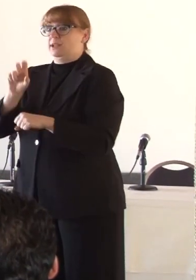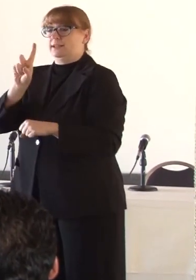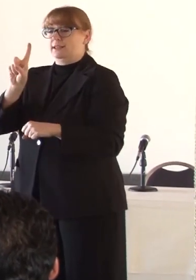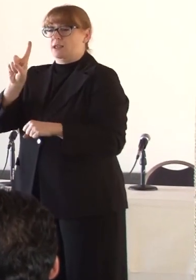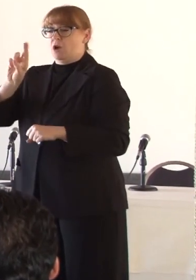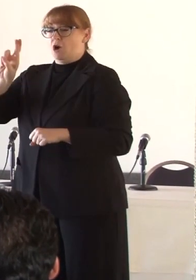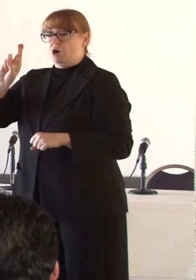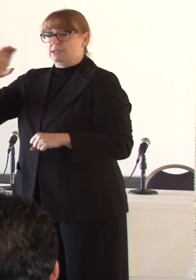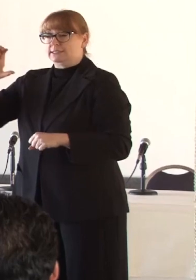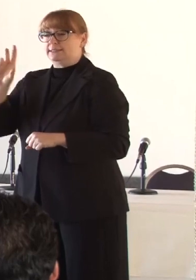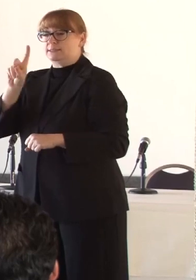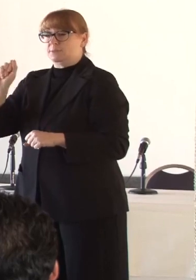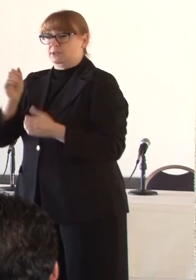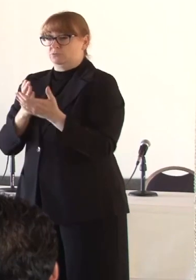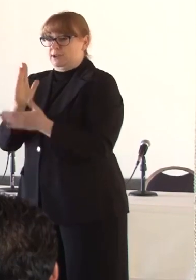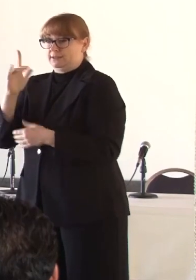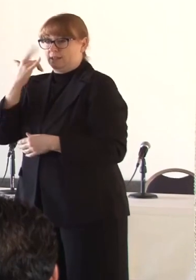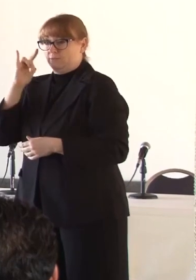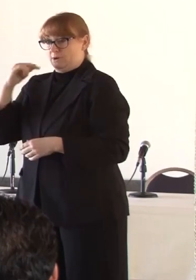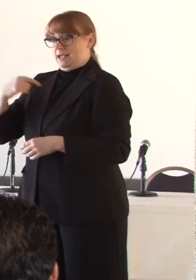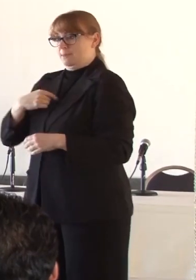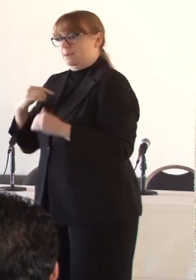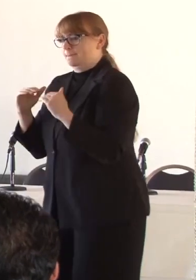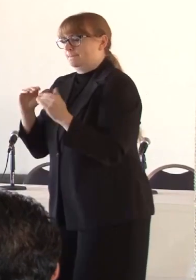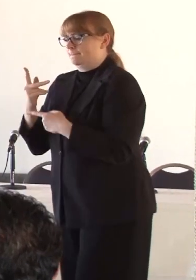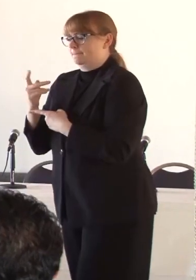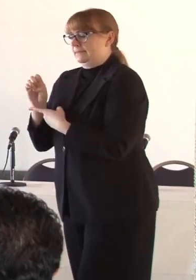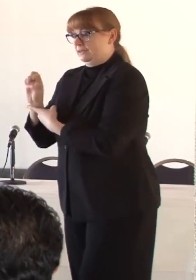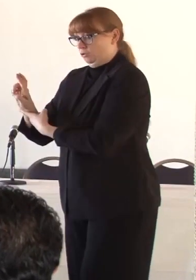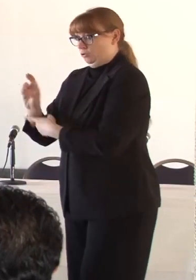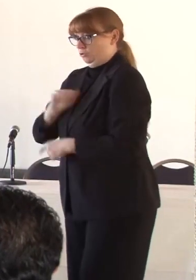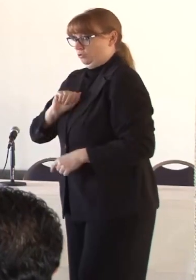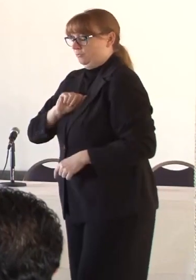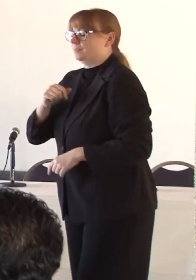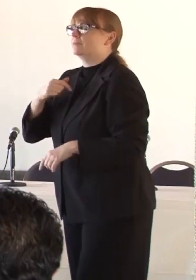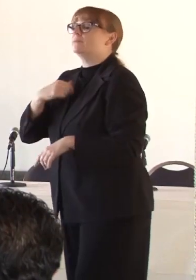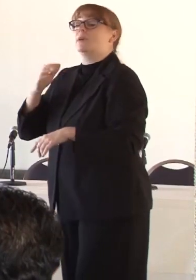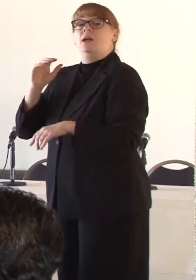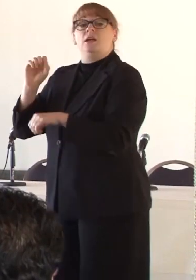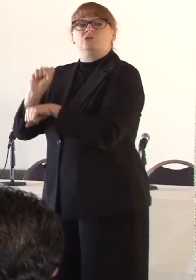I'm a peer. And my job is to go around to locked mental health facilities